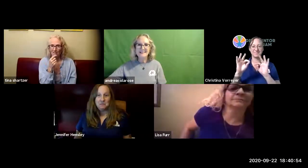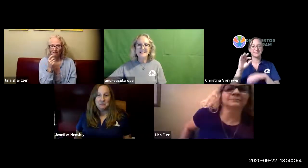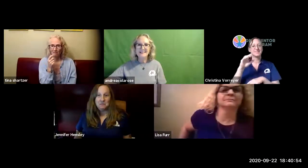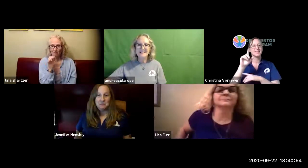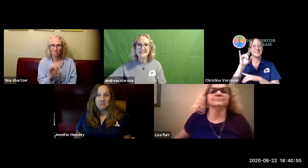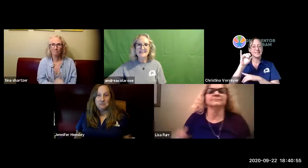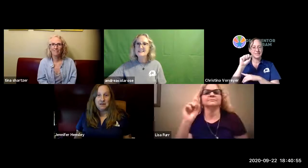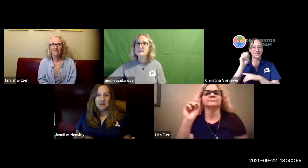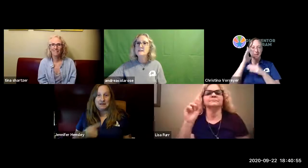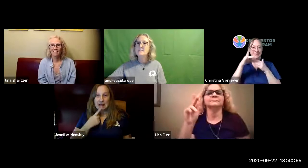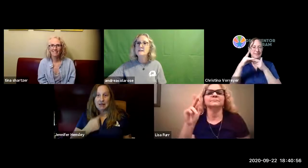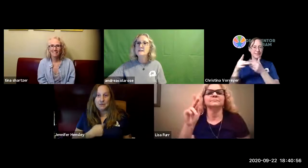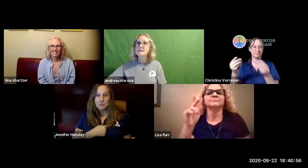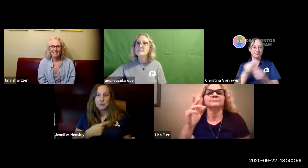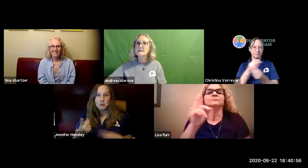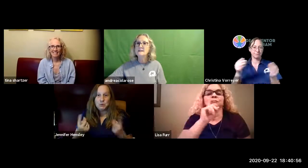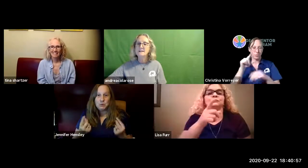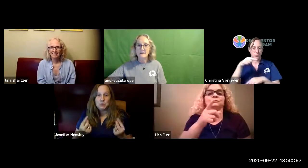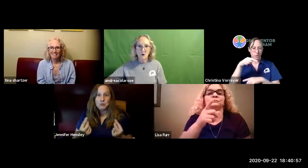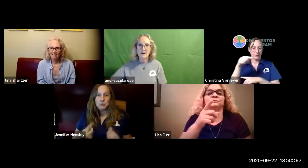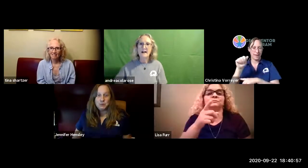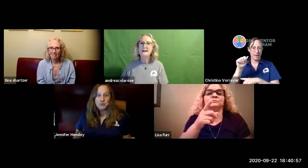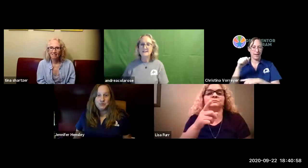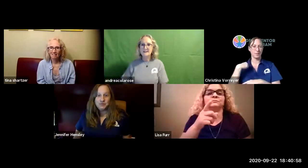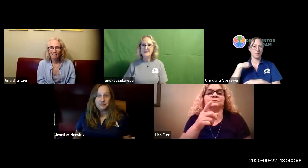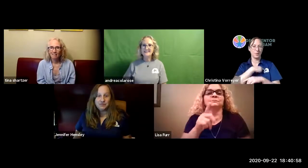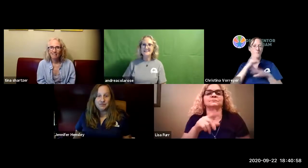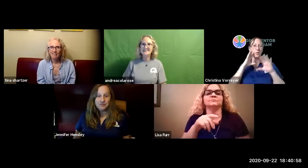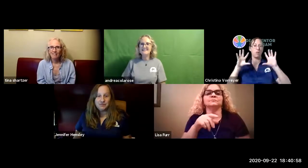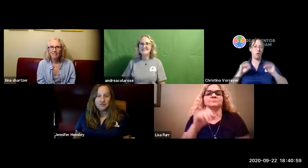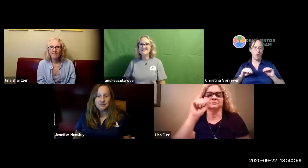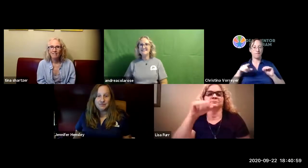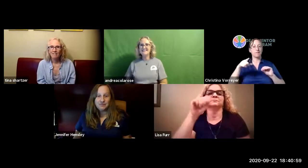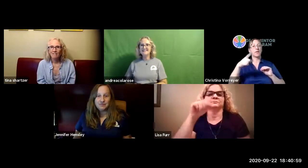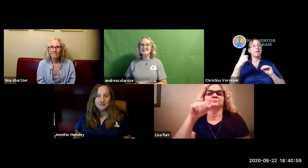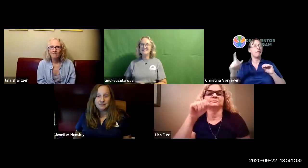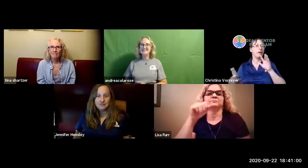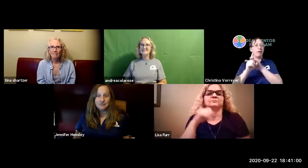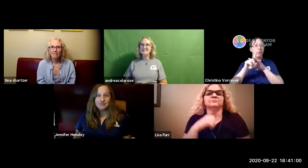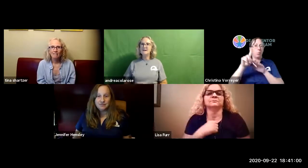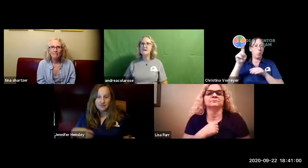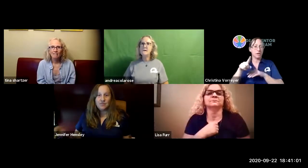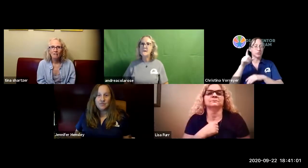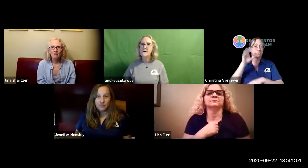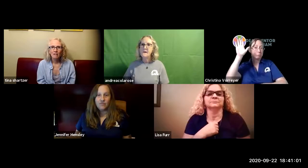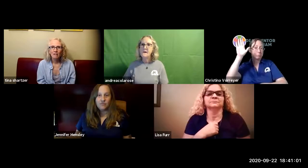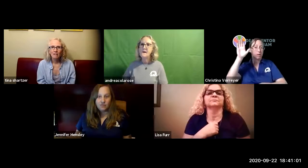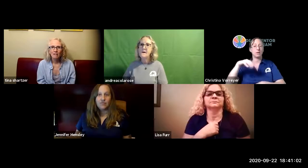there we go lisa is going to lead or facilitate our q a